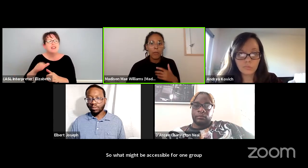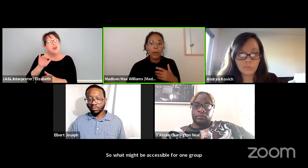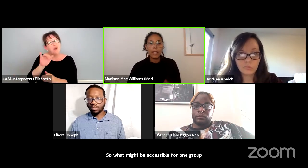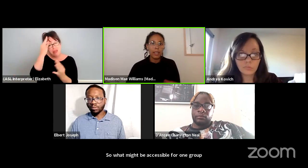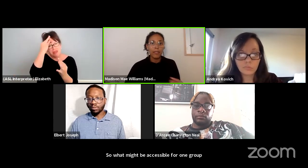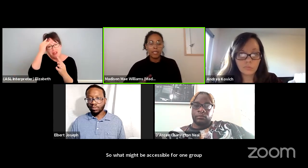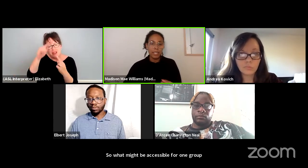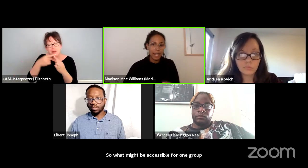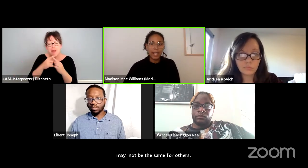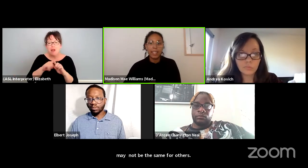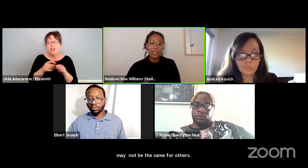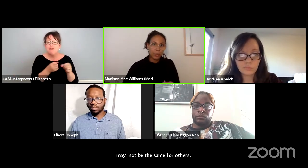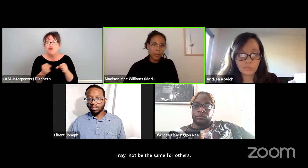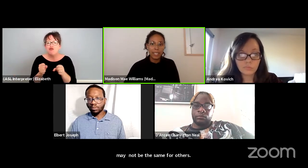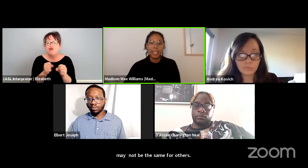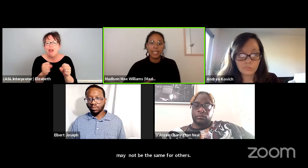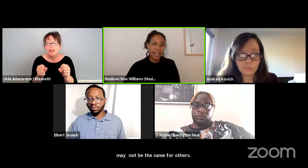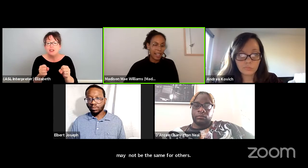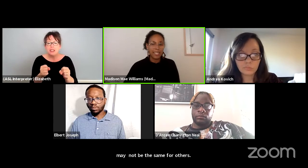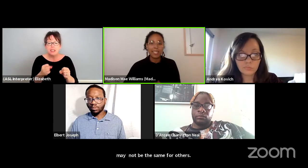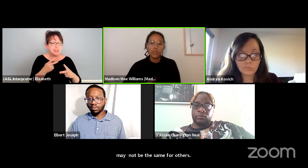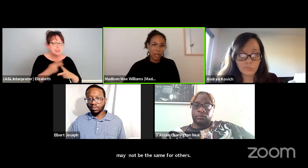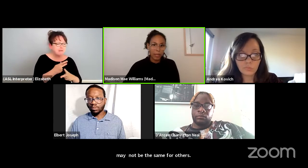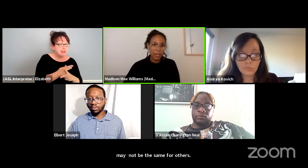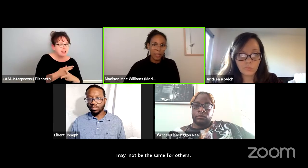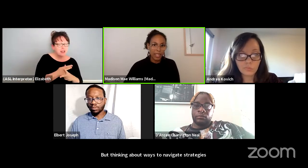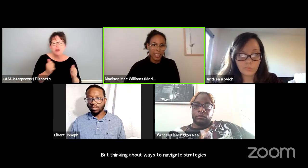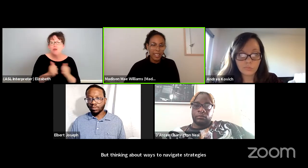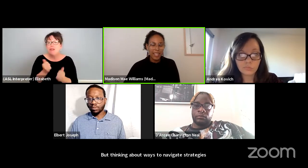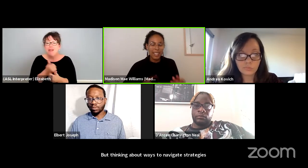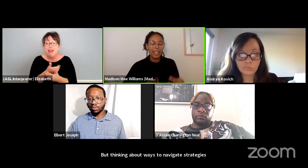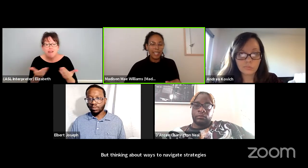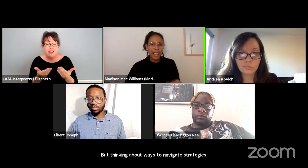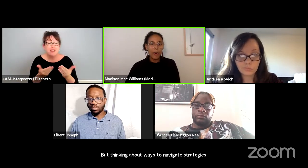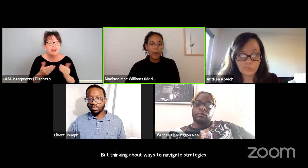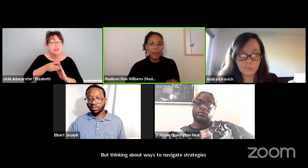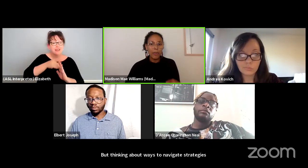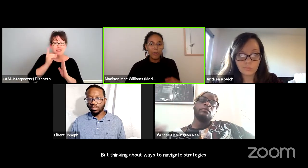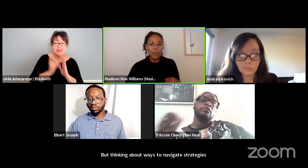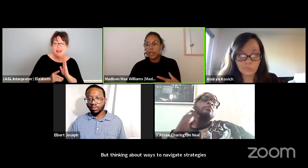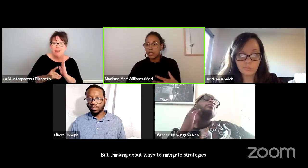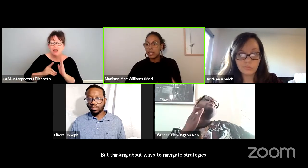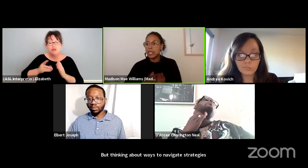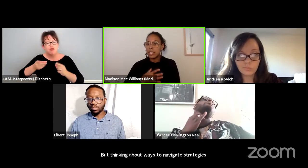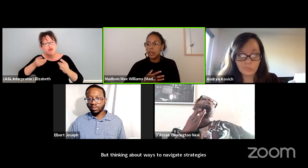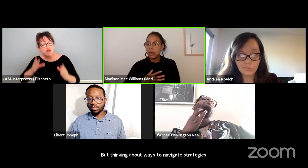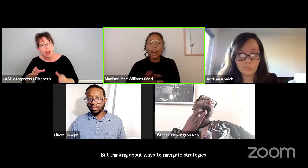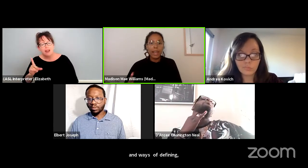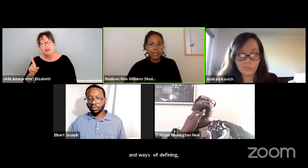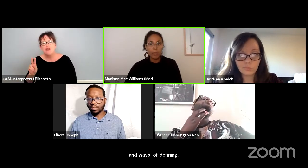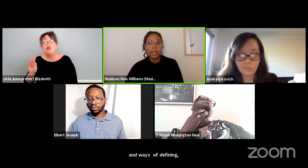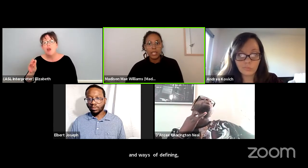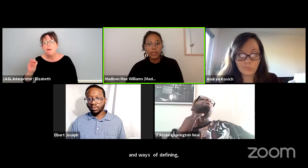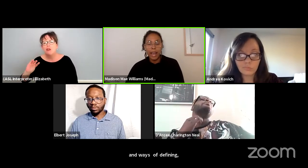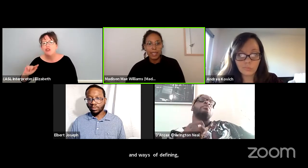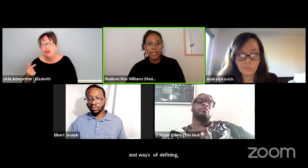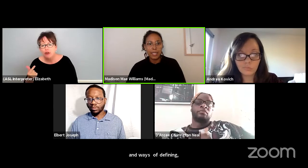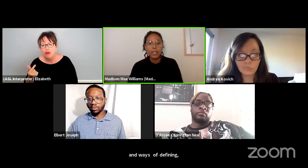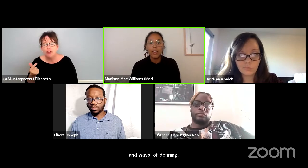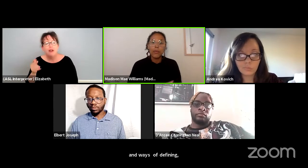and ways of designing, directing, acting, and drama terbium that allow the widest range of access